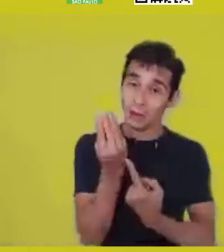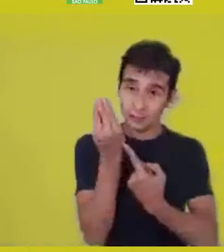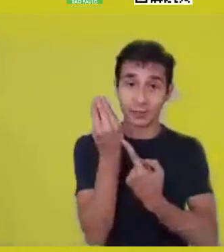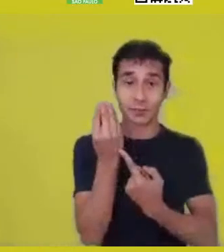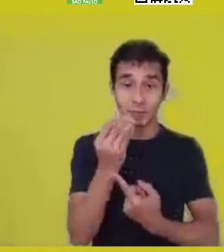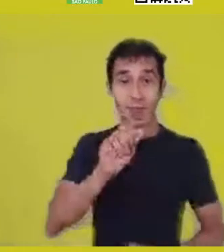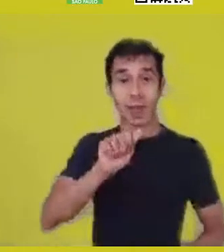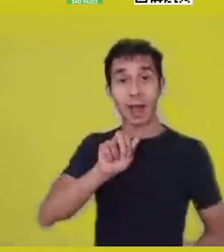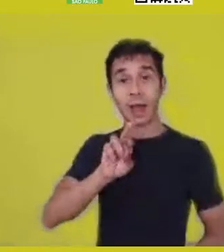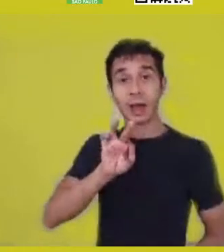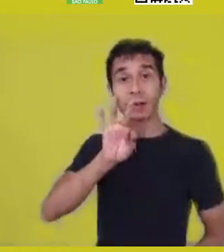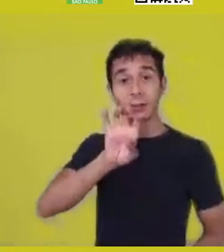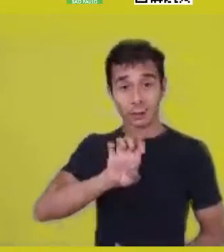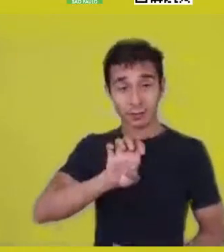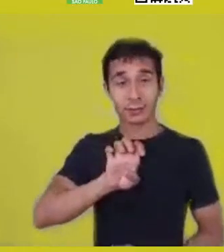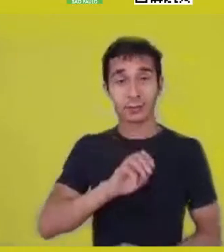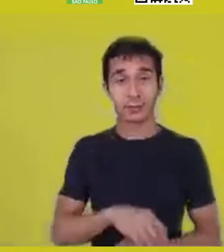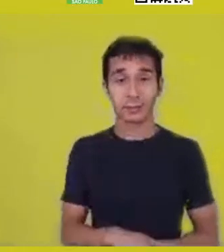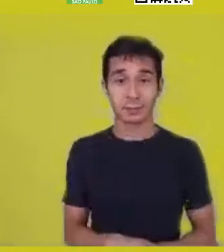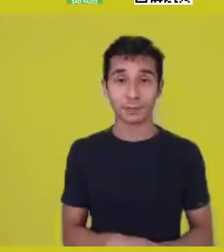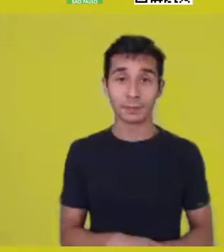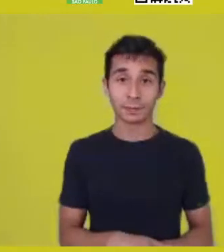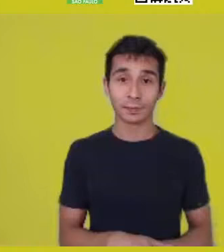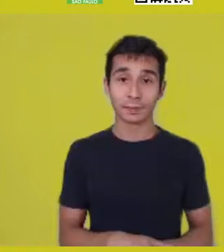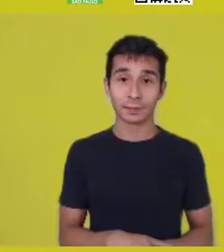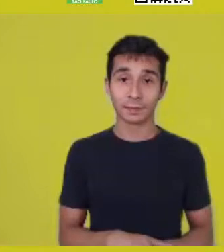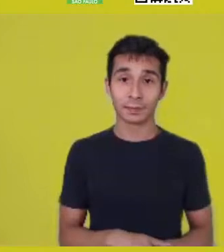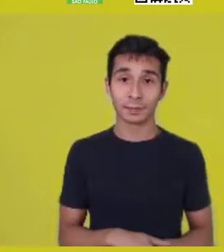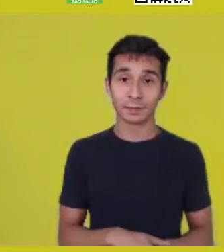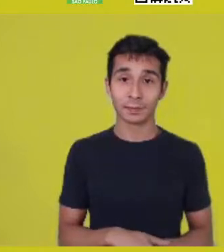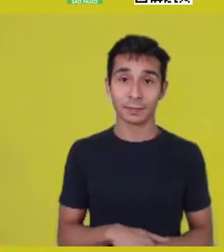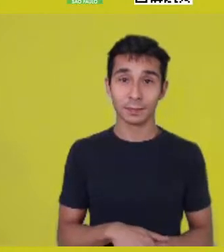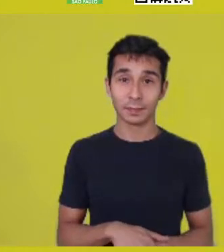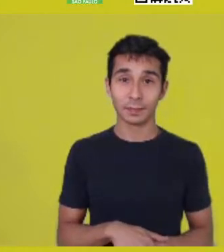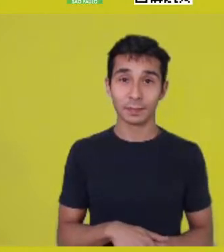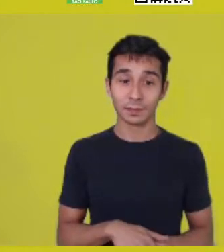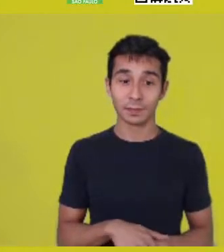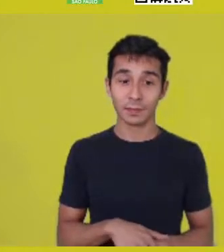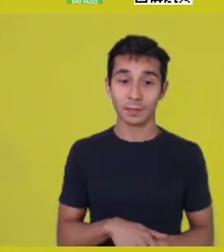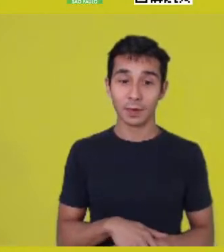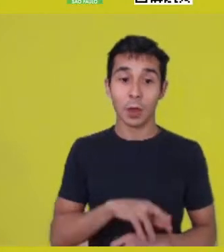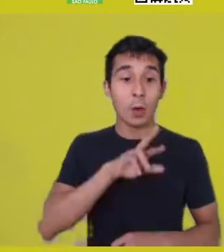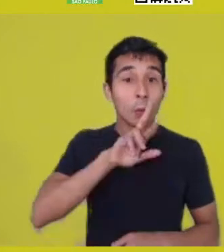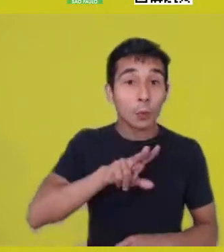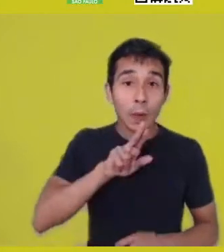This is art. Outside, I repeat, the artificial dimension.